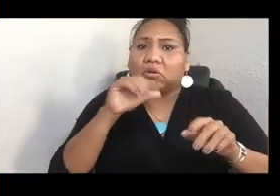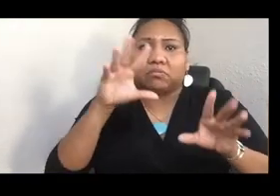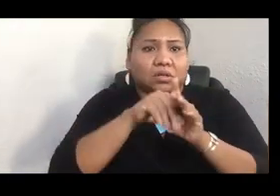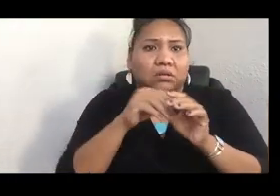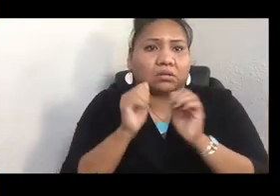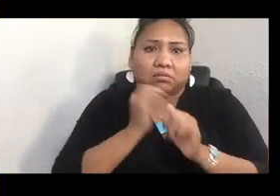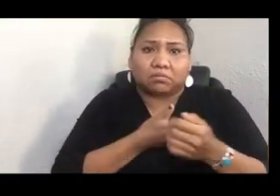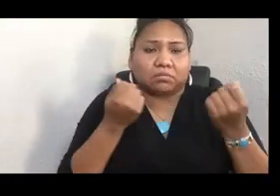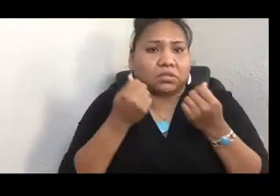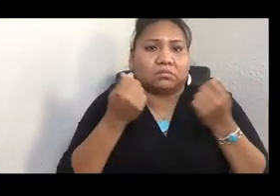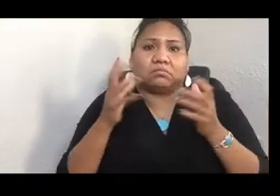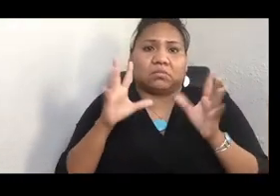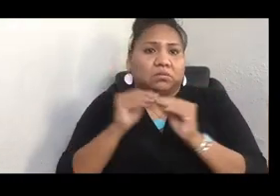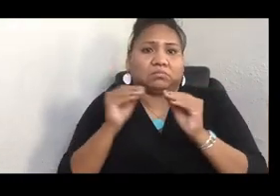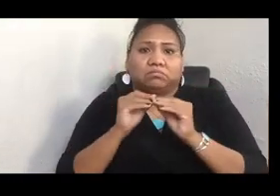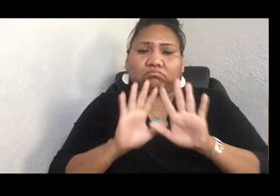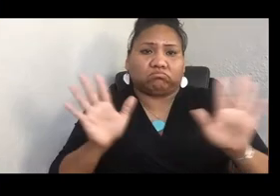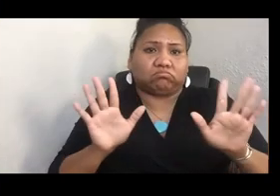to be able to go to those places and to learn about those things.